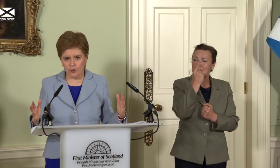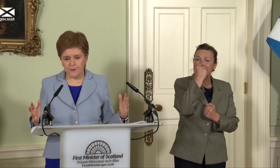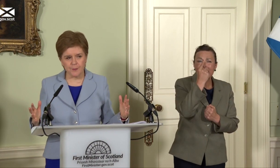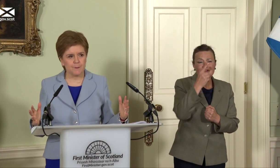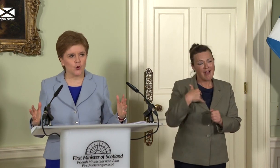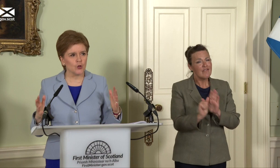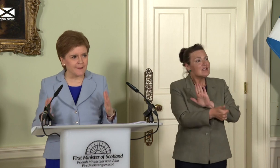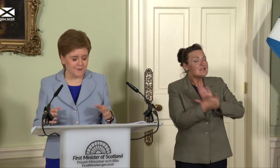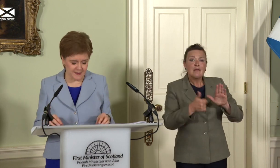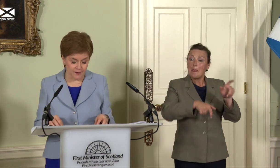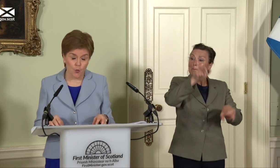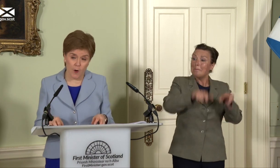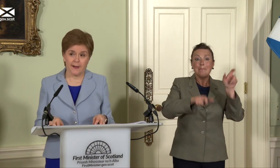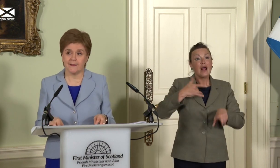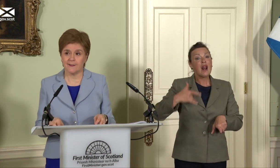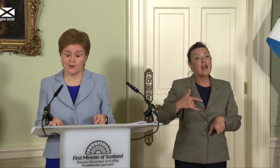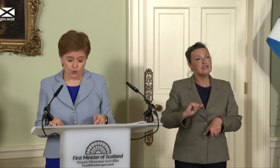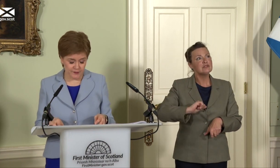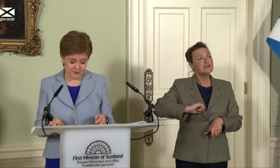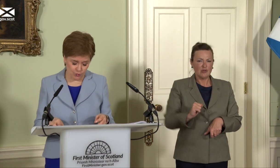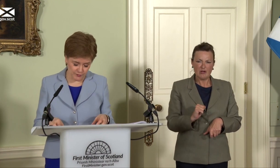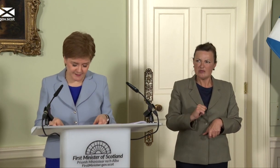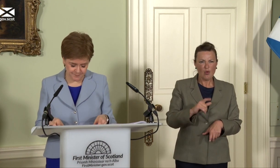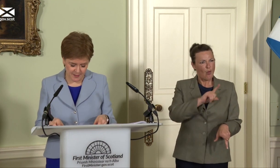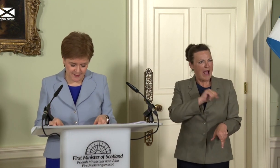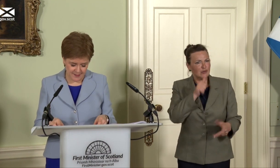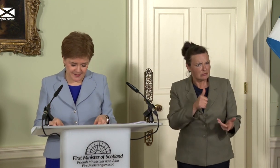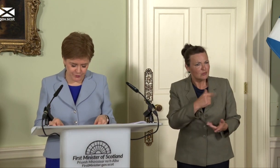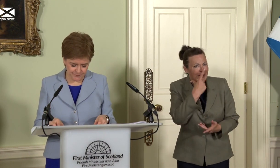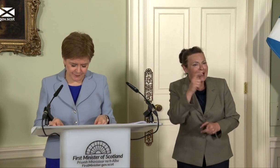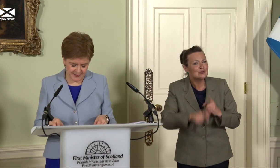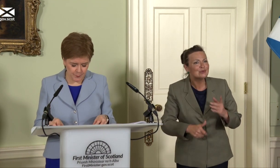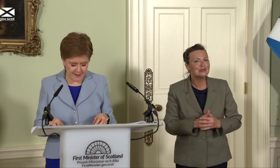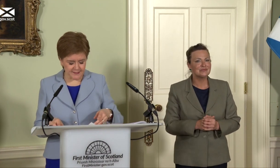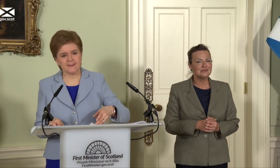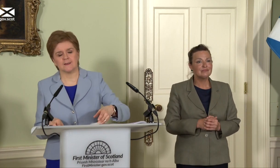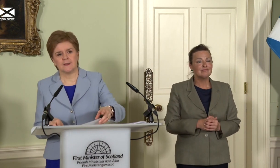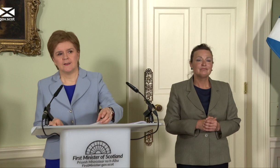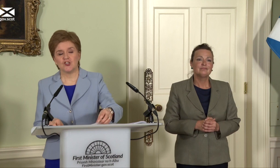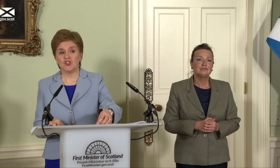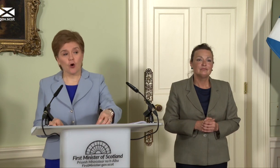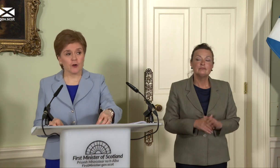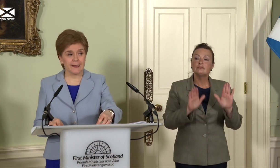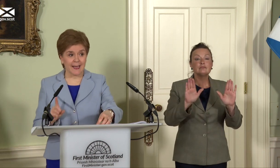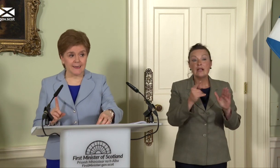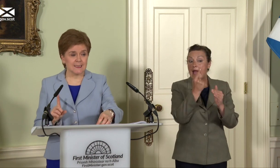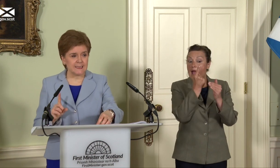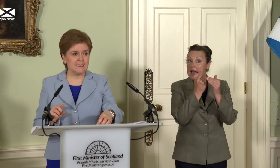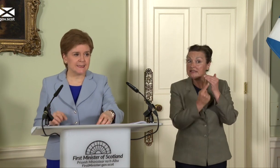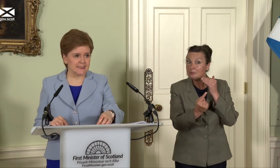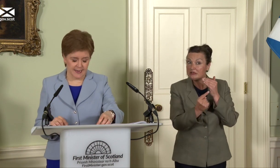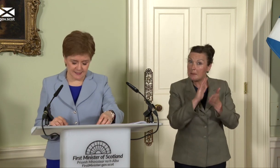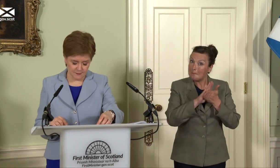of the people who live here, why not Scotland? Now, independence does not guarantee success